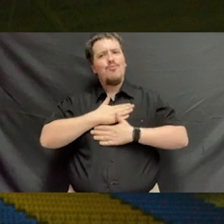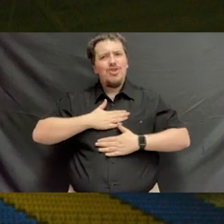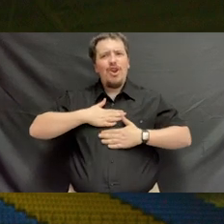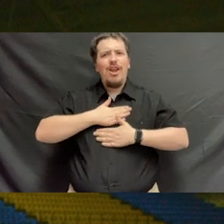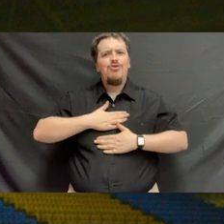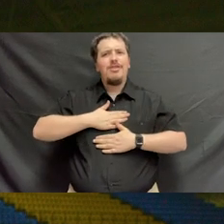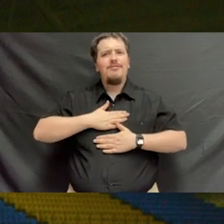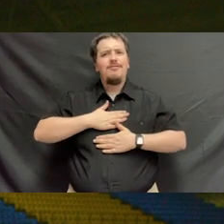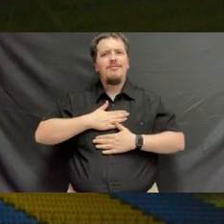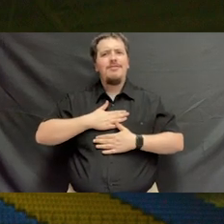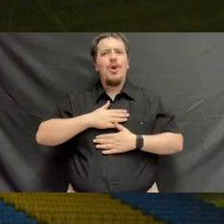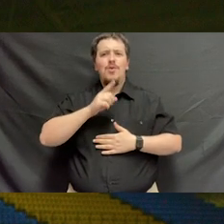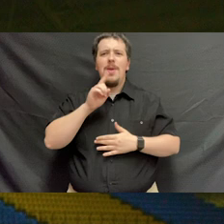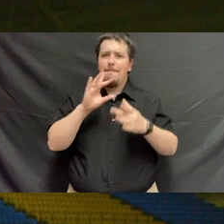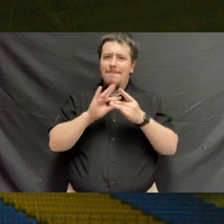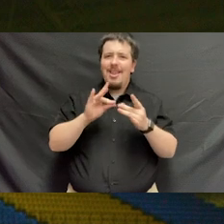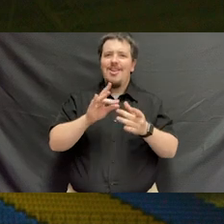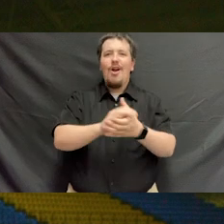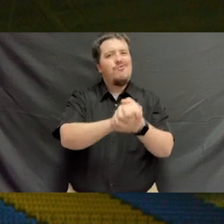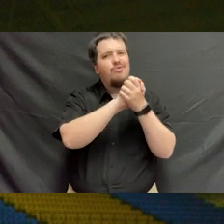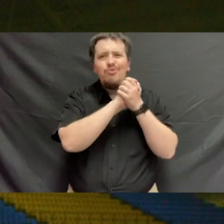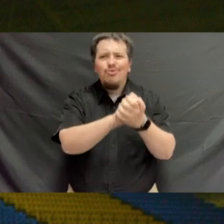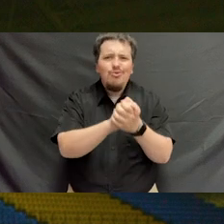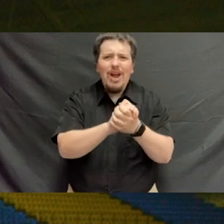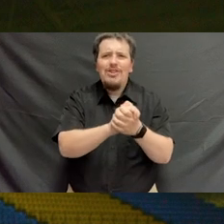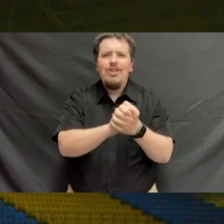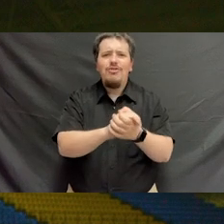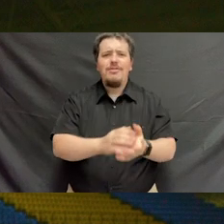a message of appreciation, and a message of congratulations.